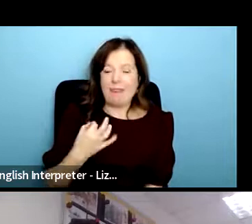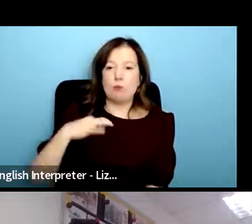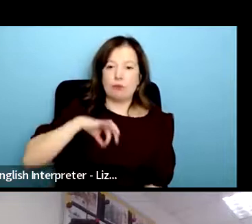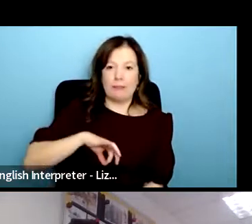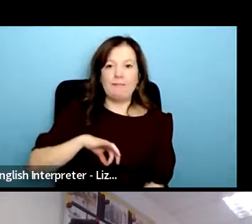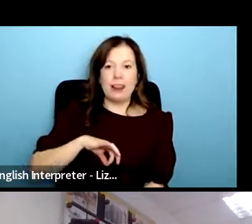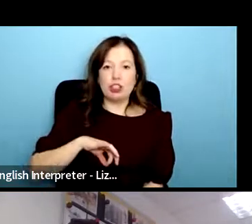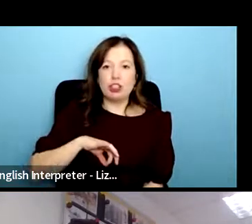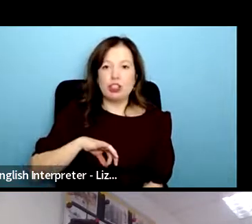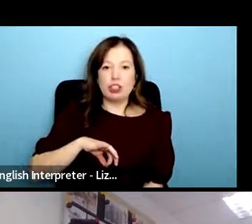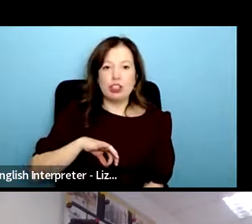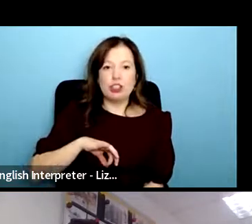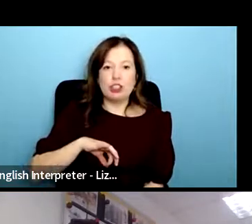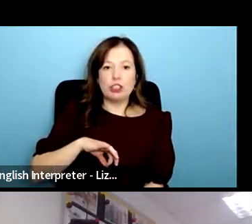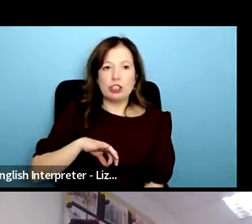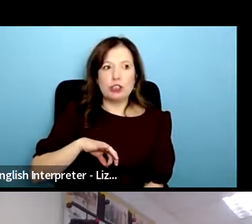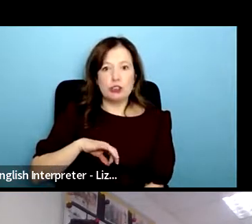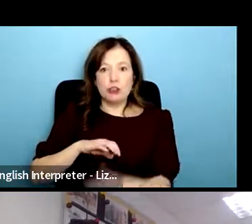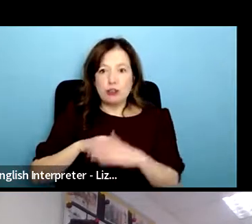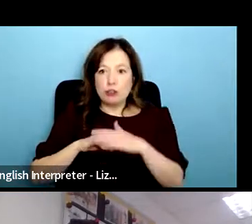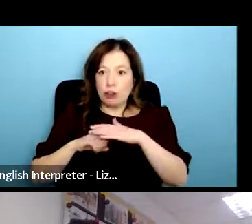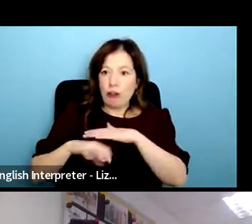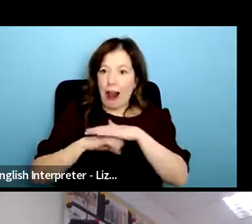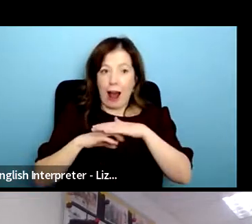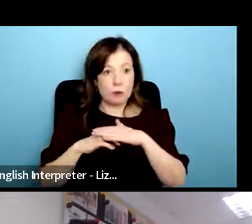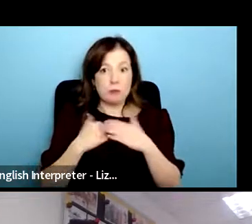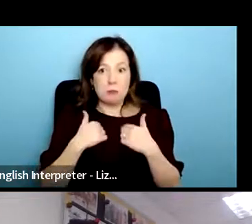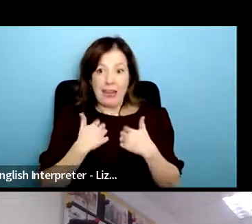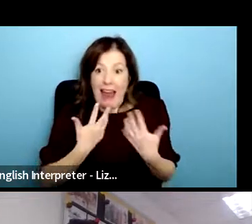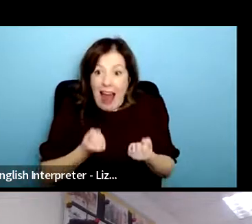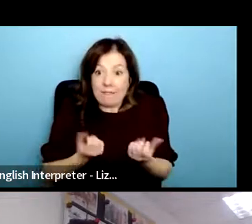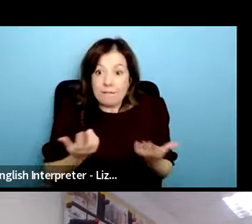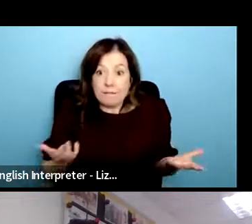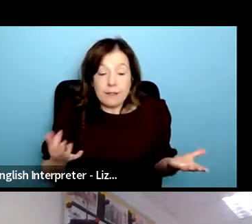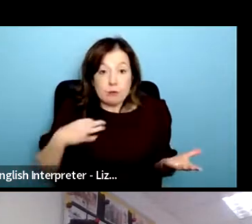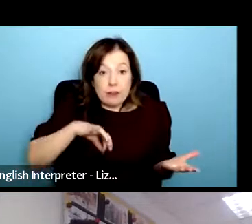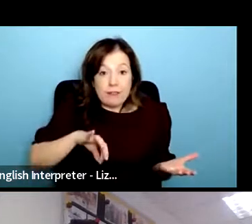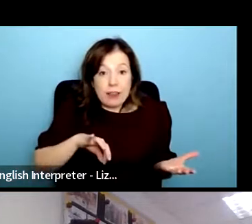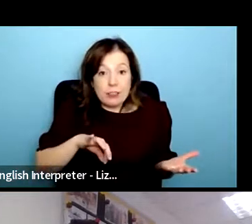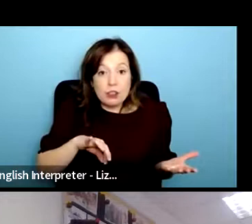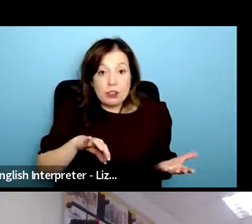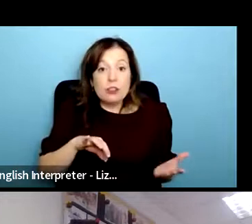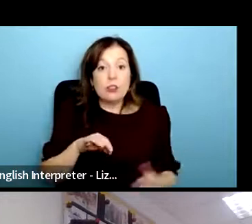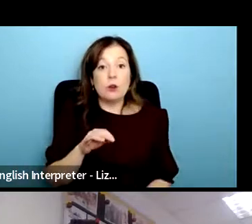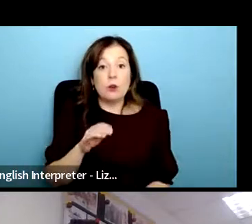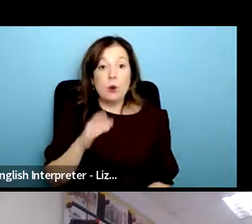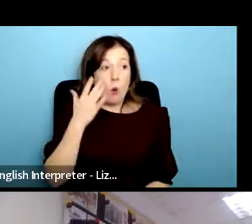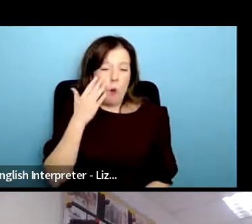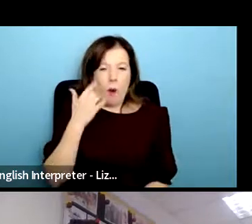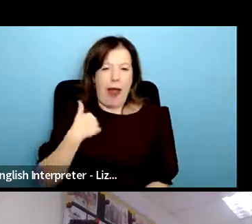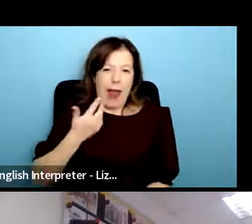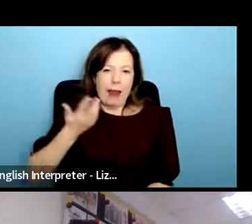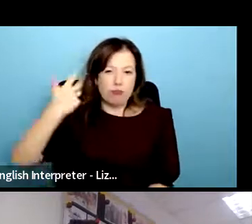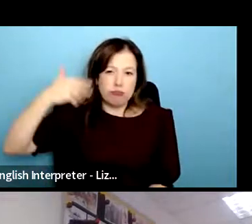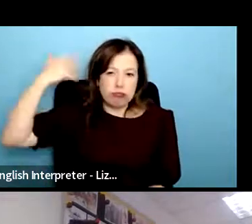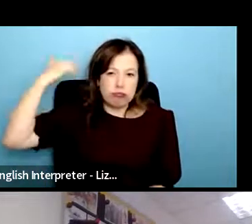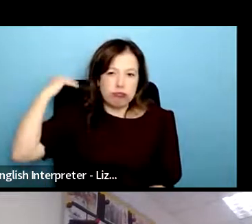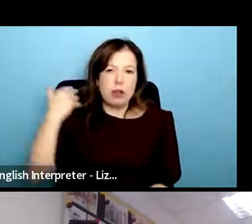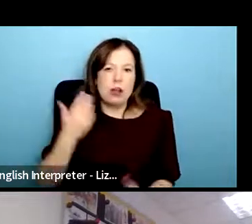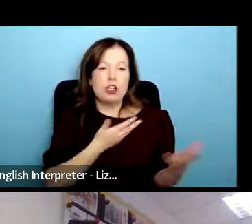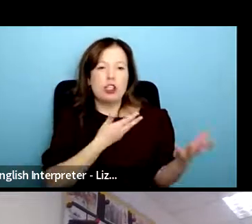for underground lights so um years ago when i was working as a service user researcher i was